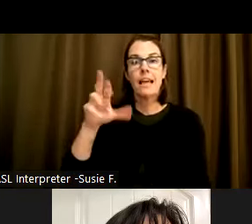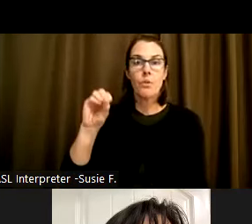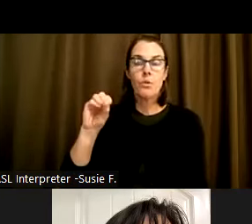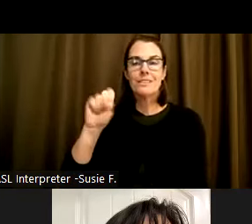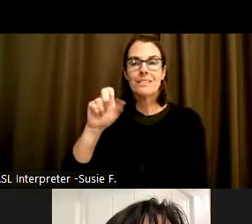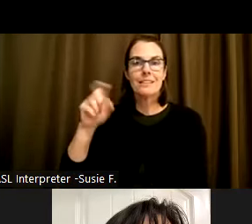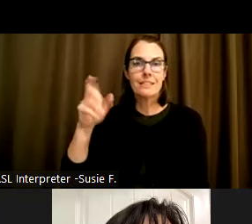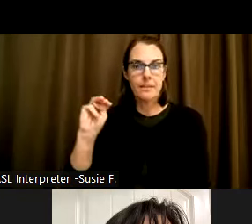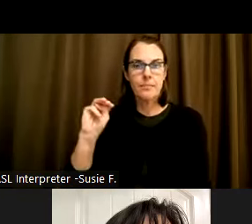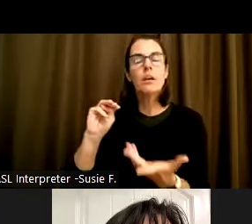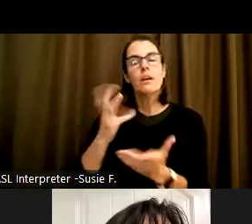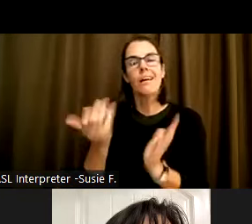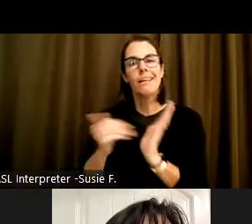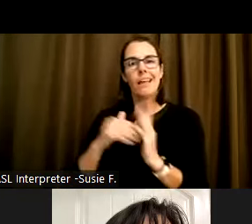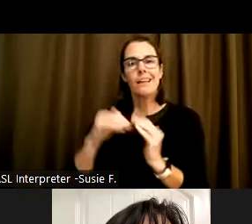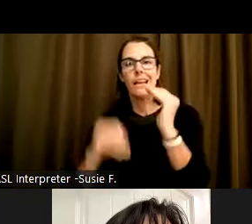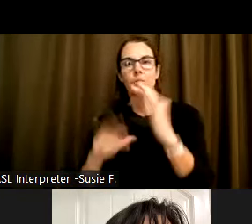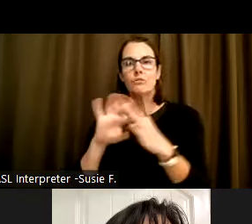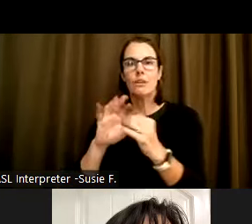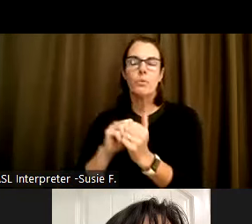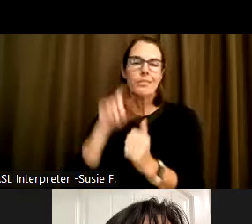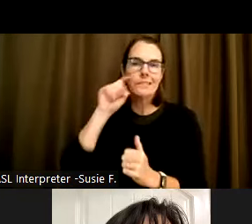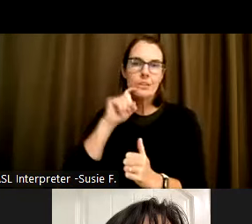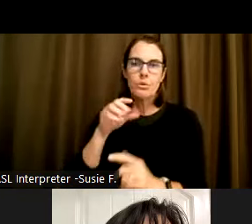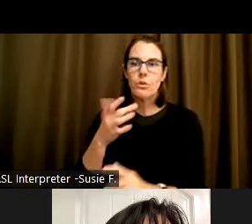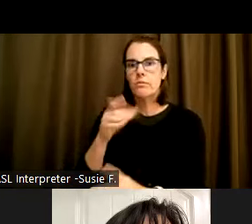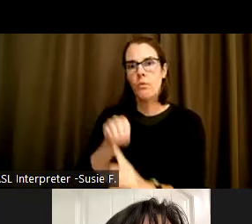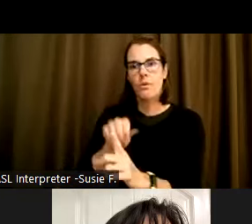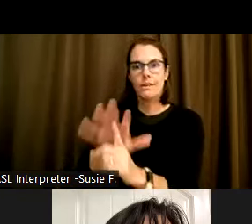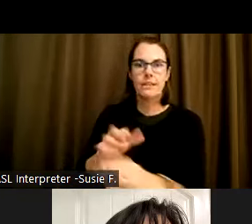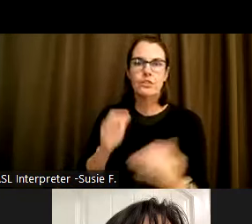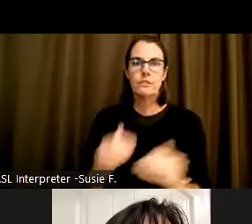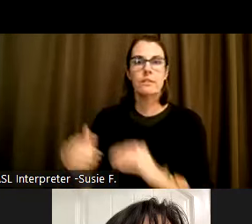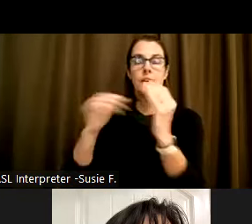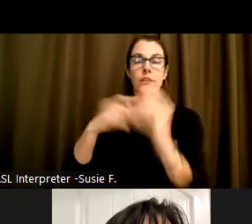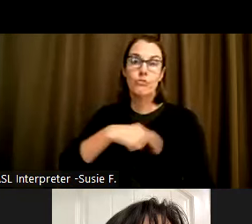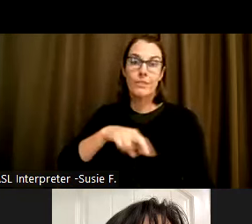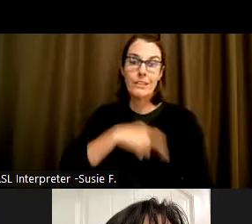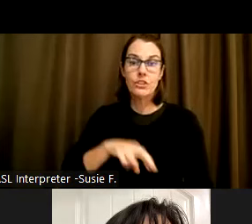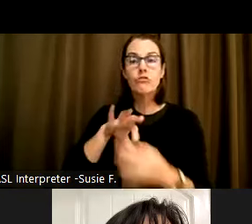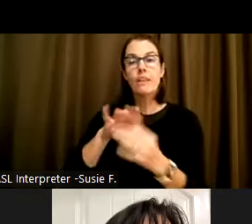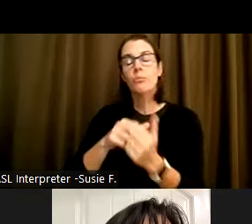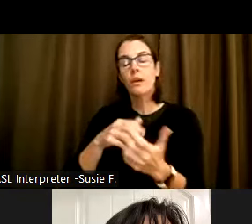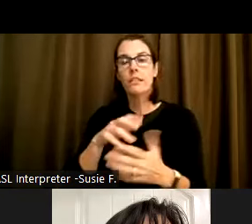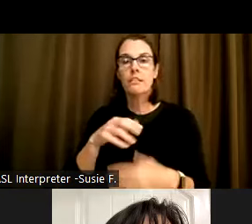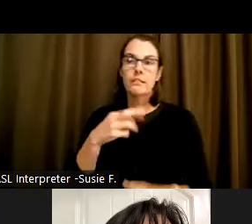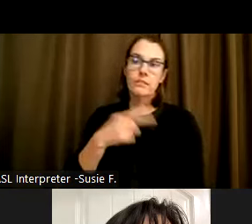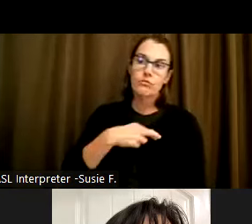on sexual orientation. Religion oppression based on religious beliefs, practices and or affiliations and